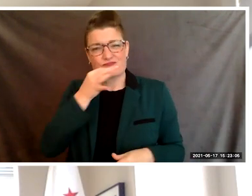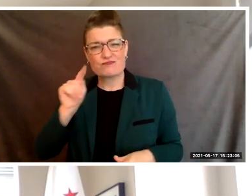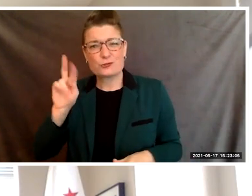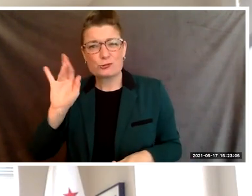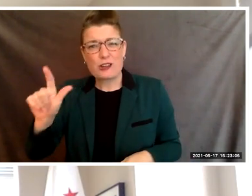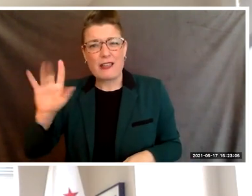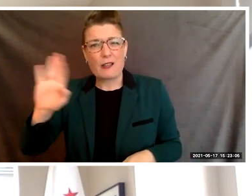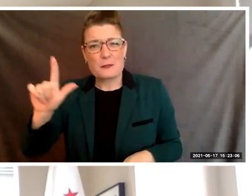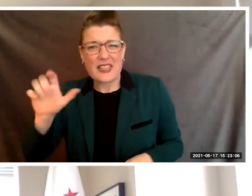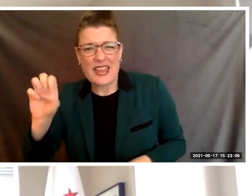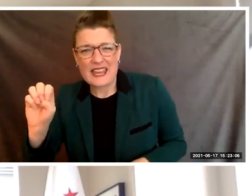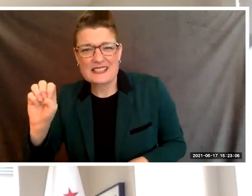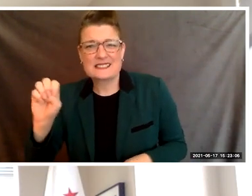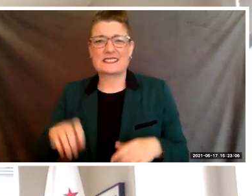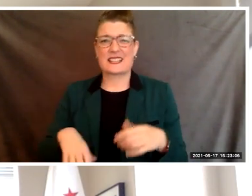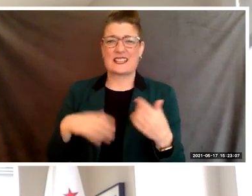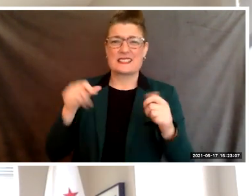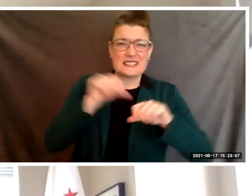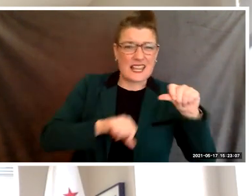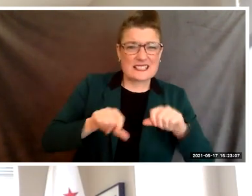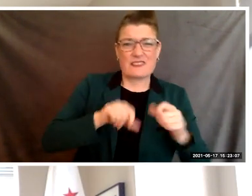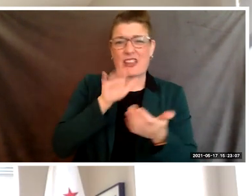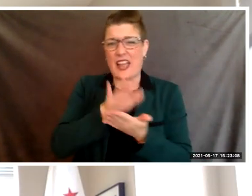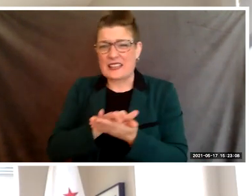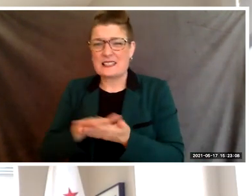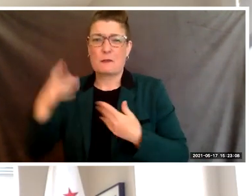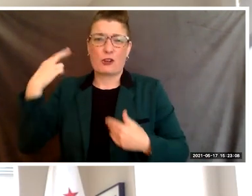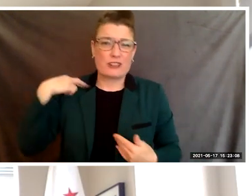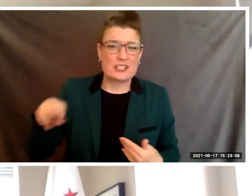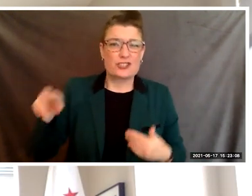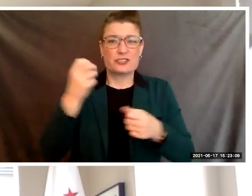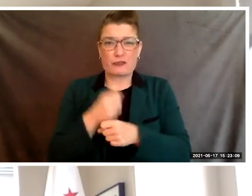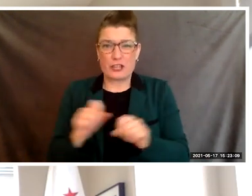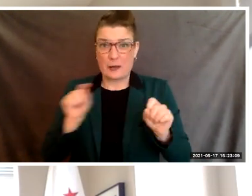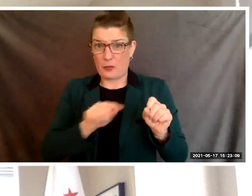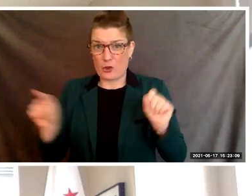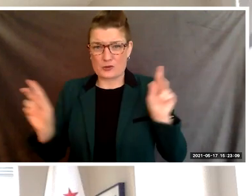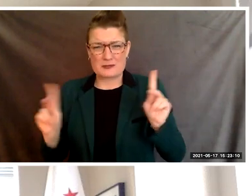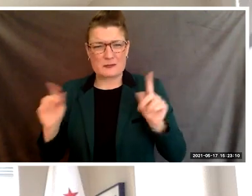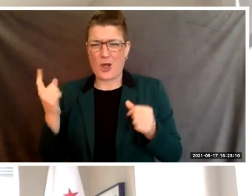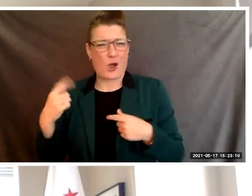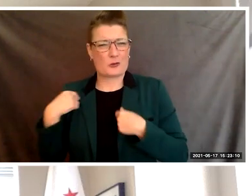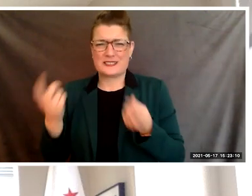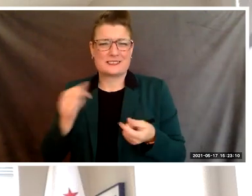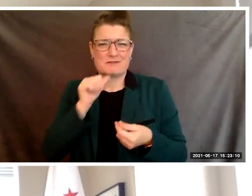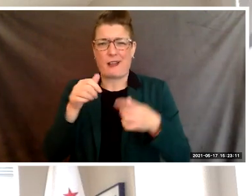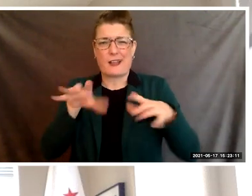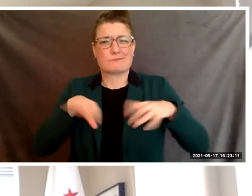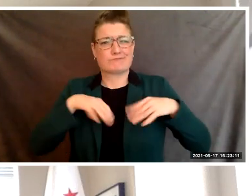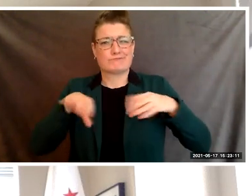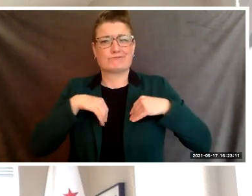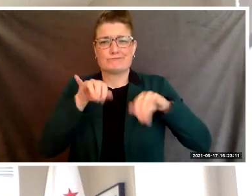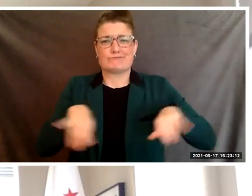"and religious freedom have always been non-conformance "and any cause that concerns the progress of men kind